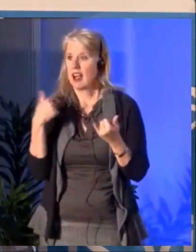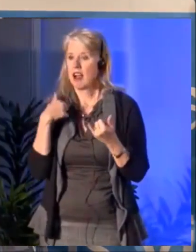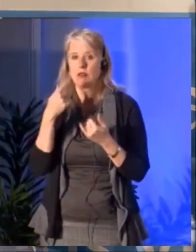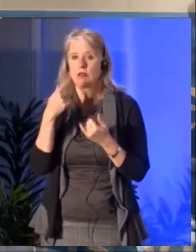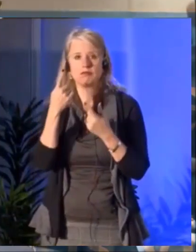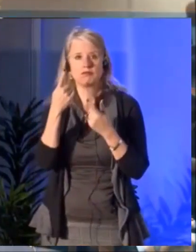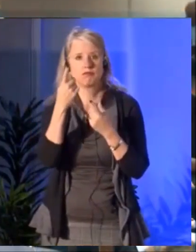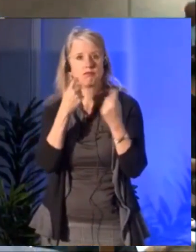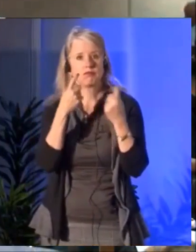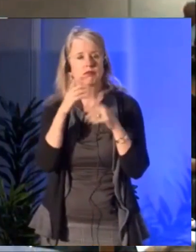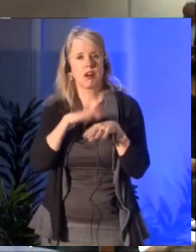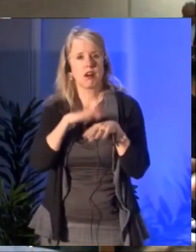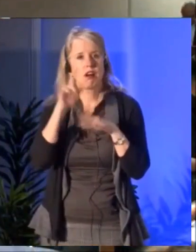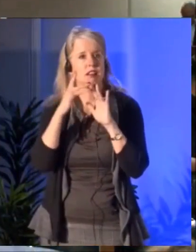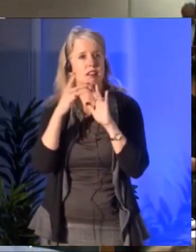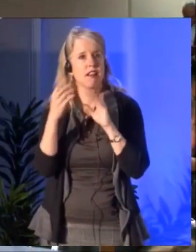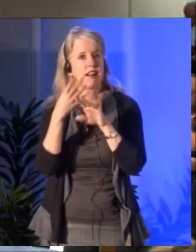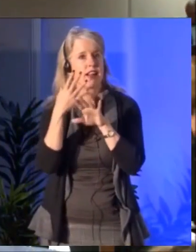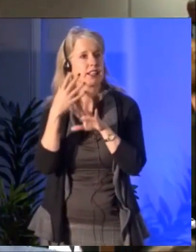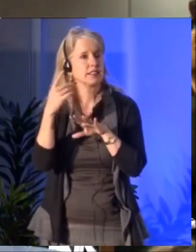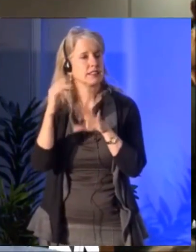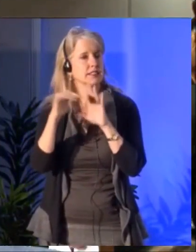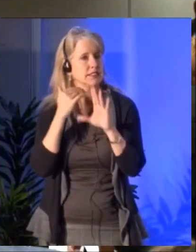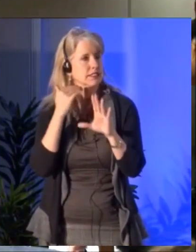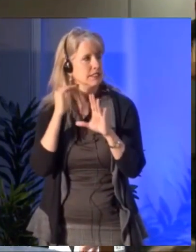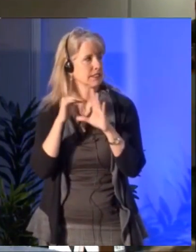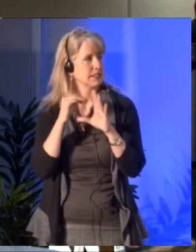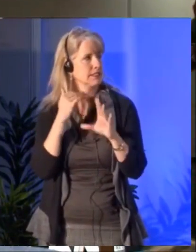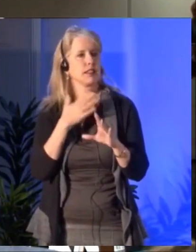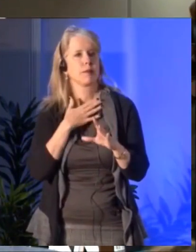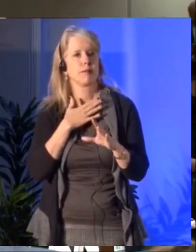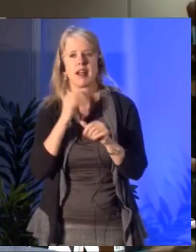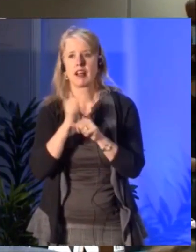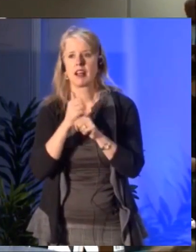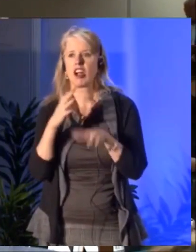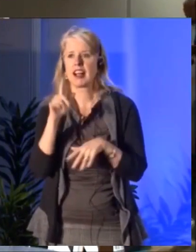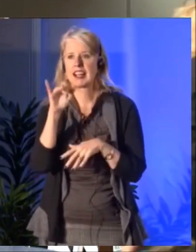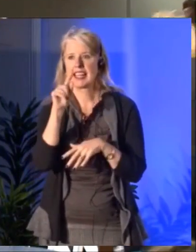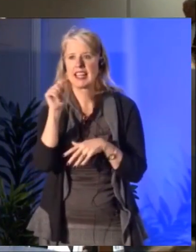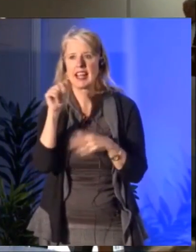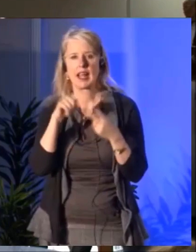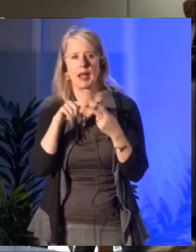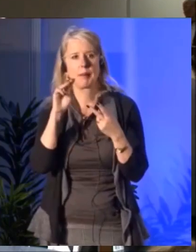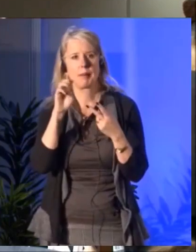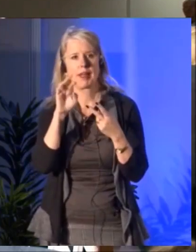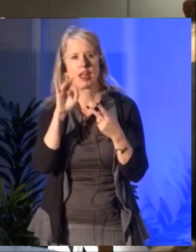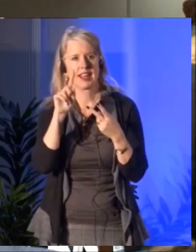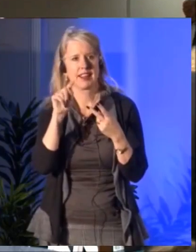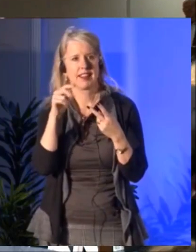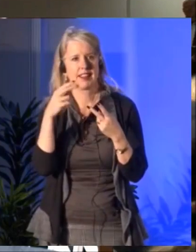We know it's complex. Simon Brault: Absolutely. Tammy Scott: I would just suggest at this time